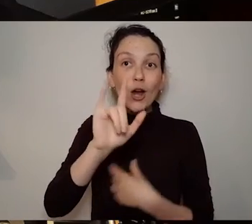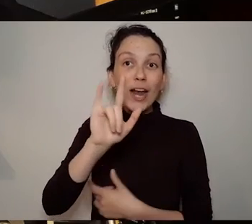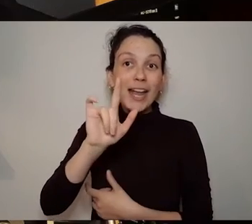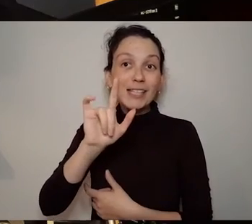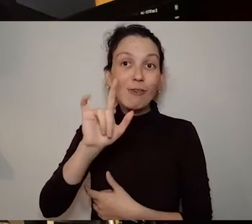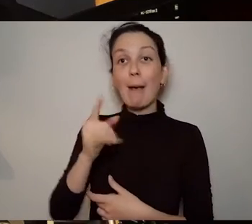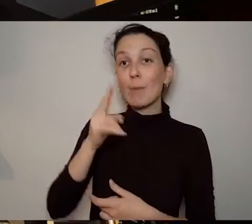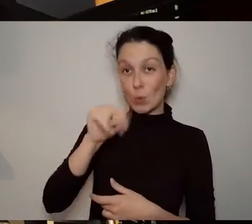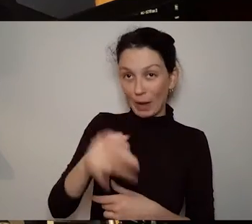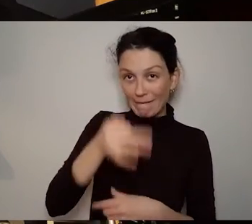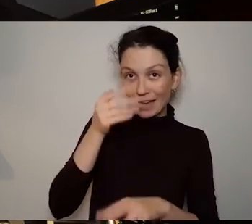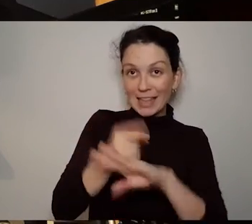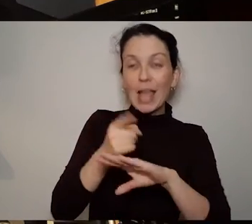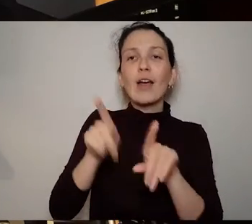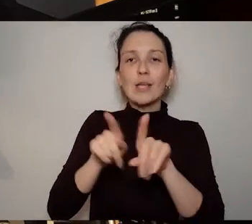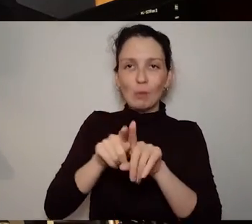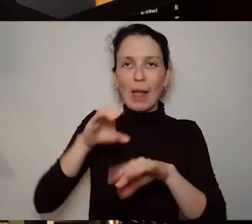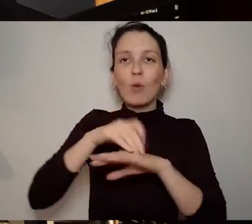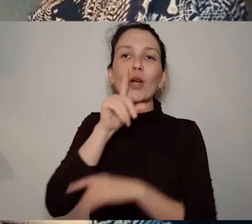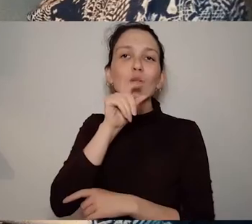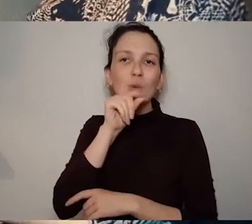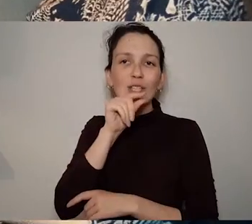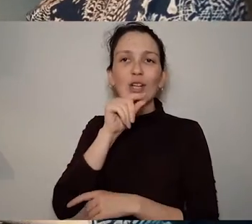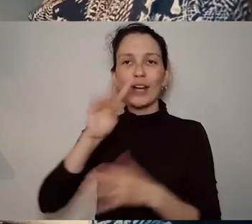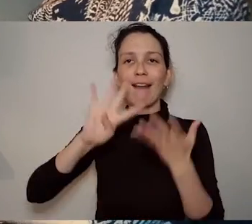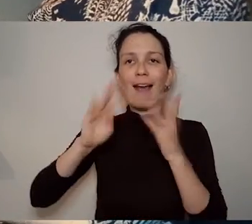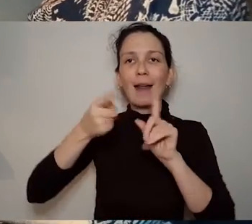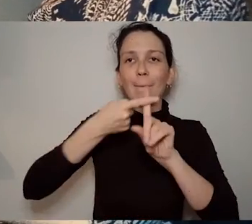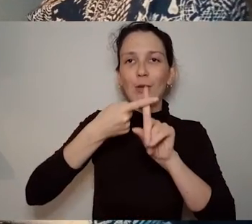you very very much. Thanks for talking to us and we'll talk to you again soon. Thank you. Thanks